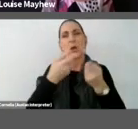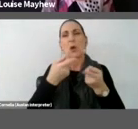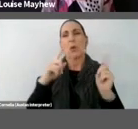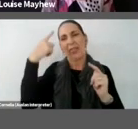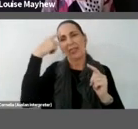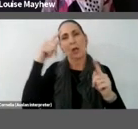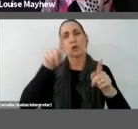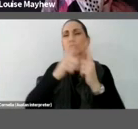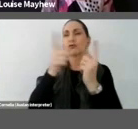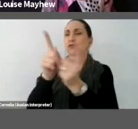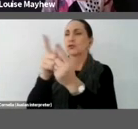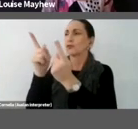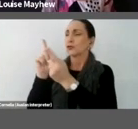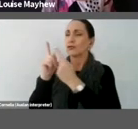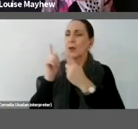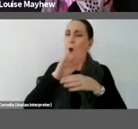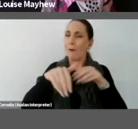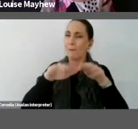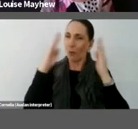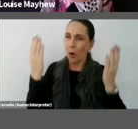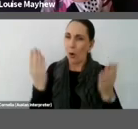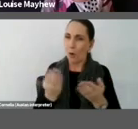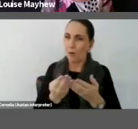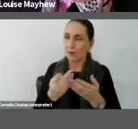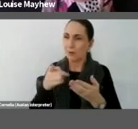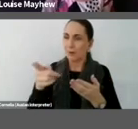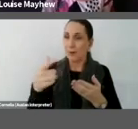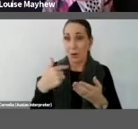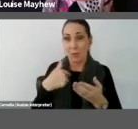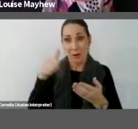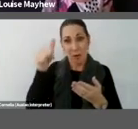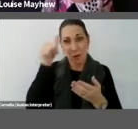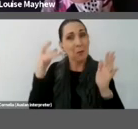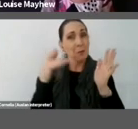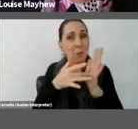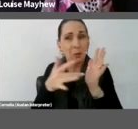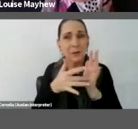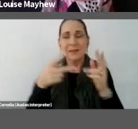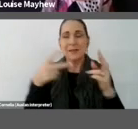It's a world where we imagine the importance of dance and celebration,